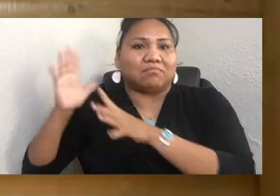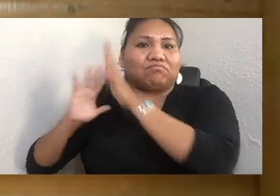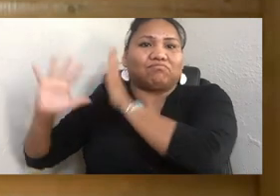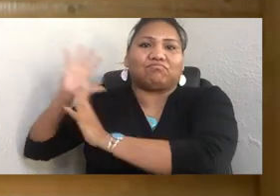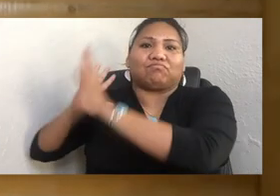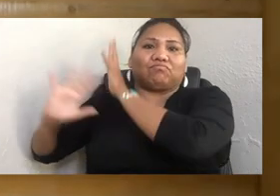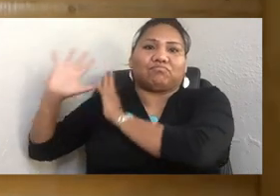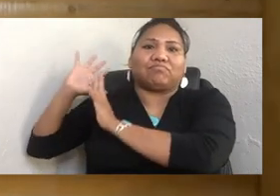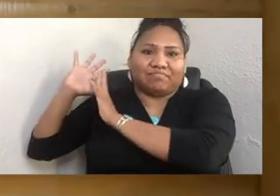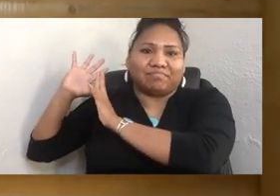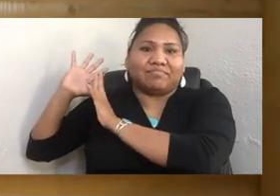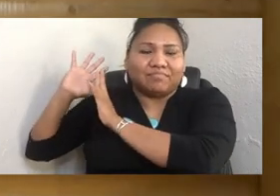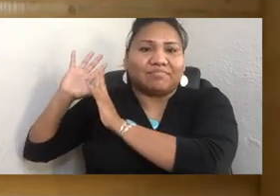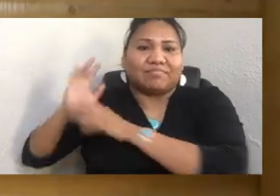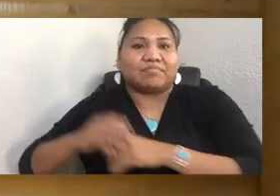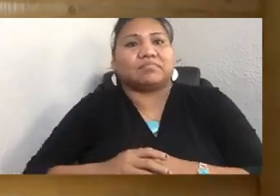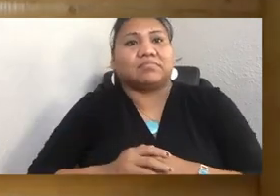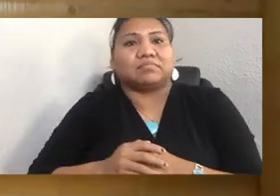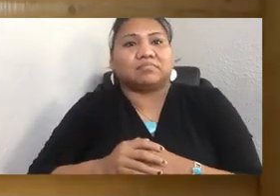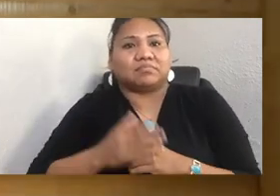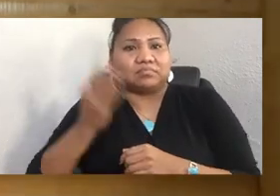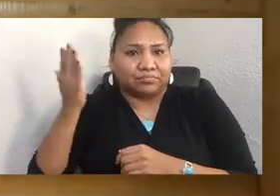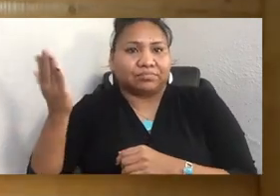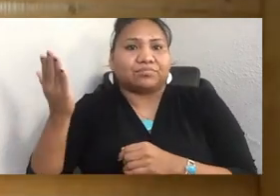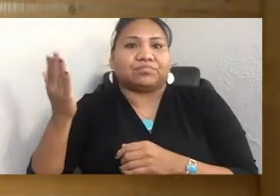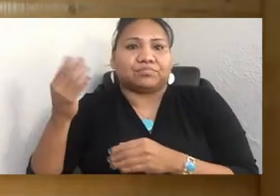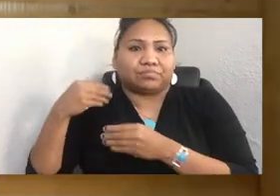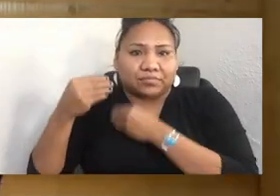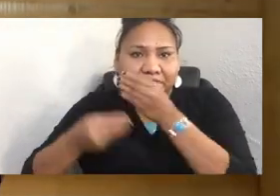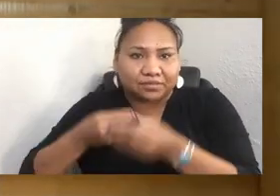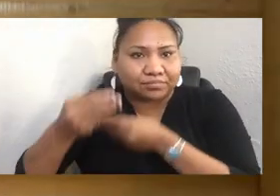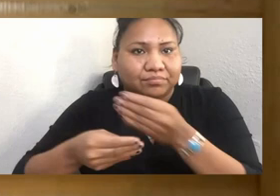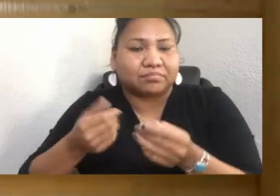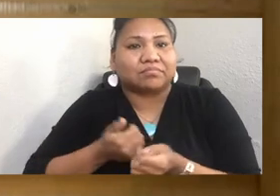and reminded everyone this day could be